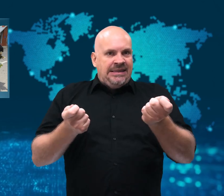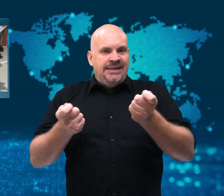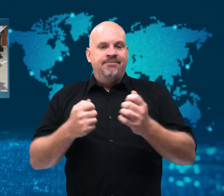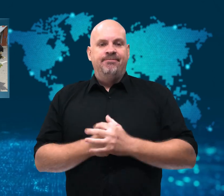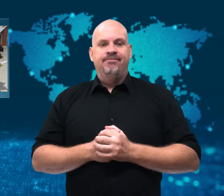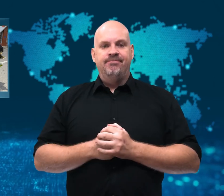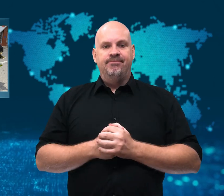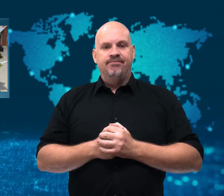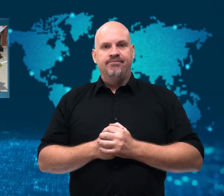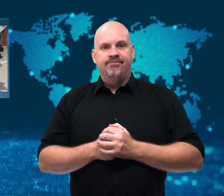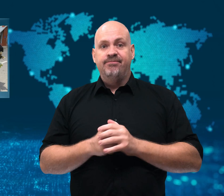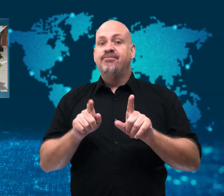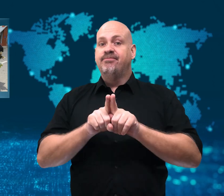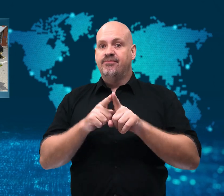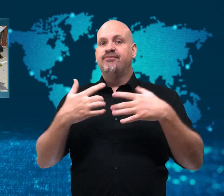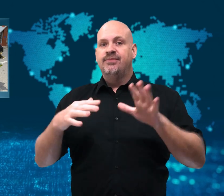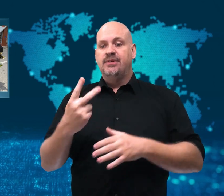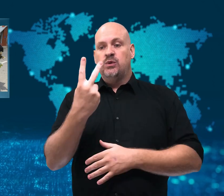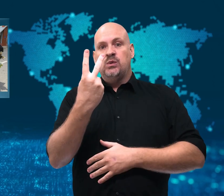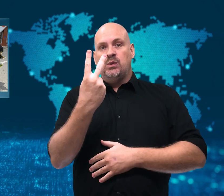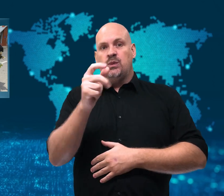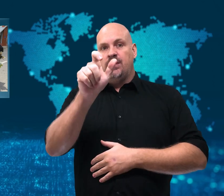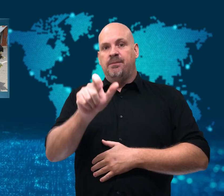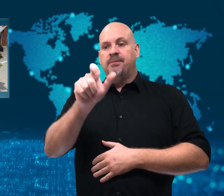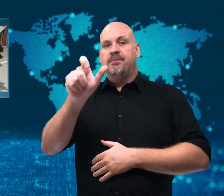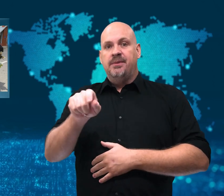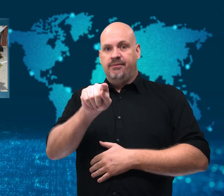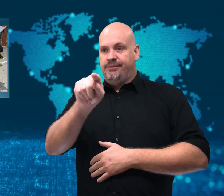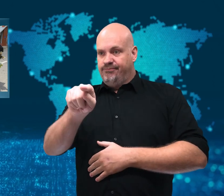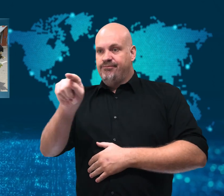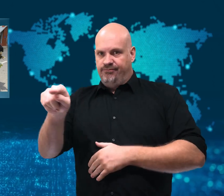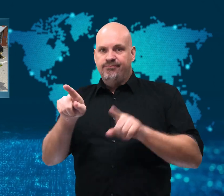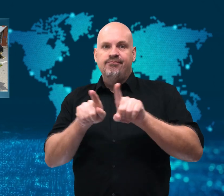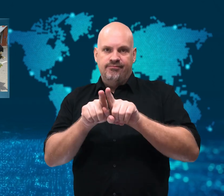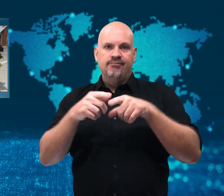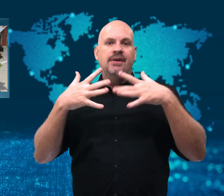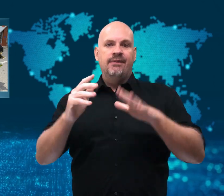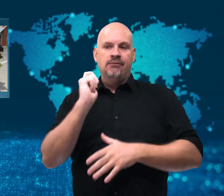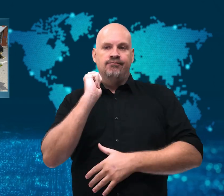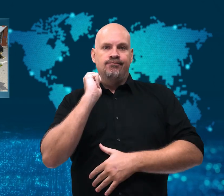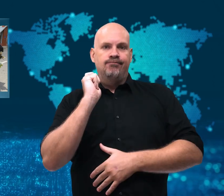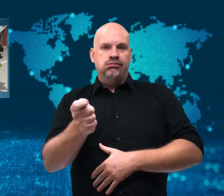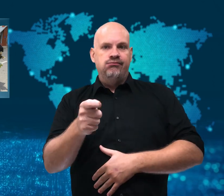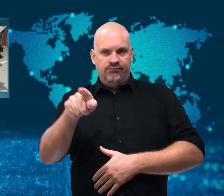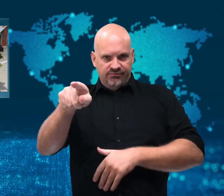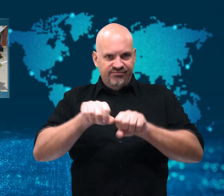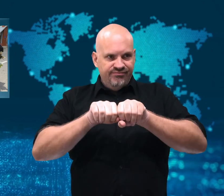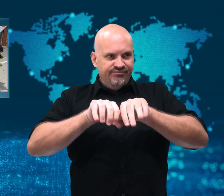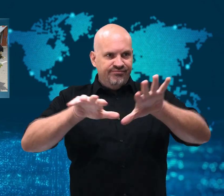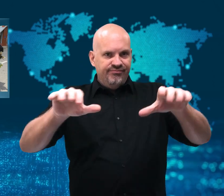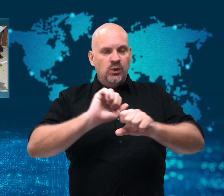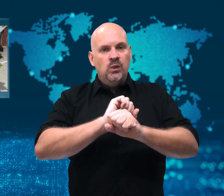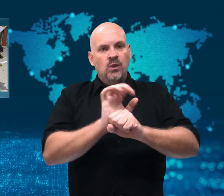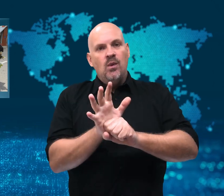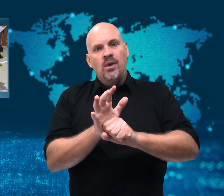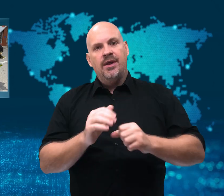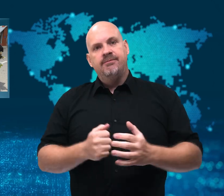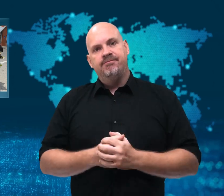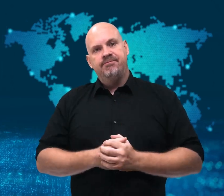Two other people have also been sentenced for spreading COVID-19.